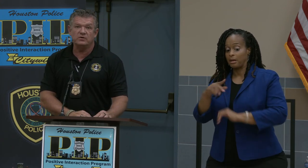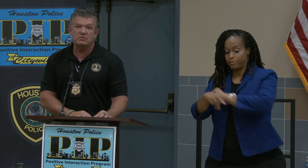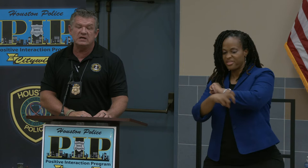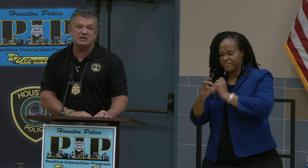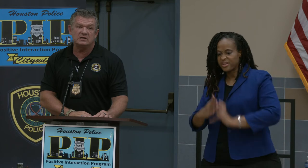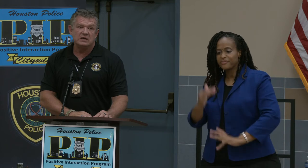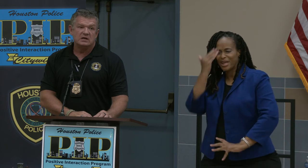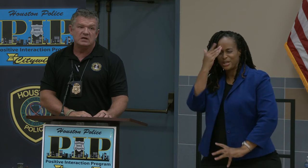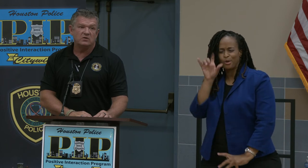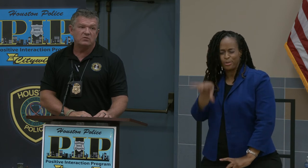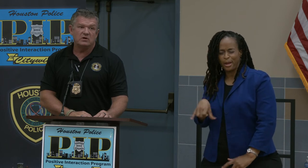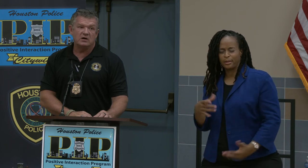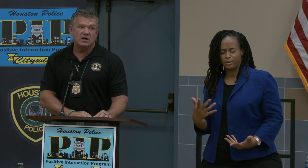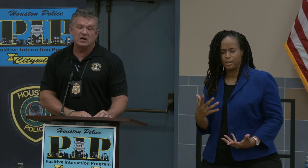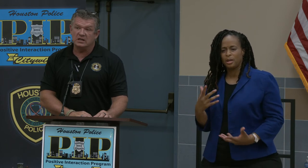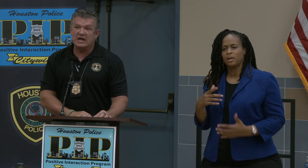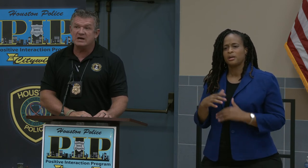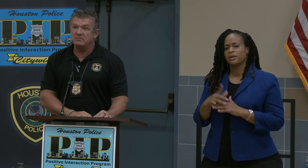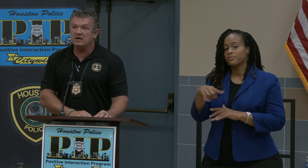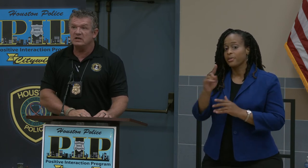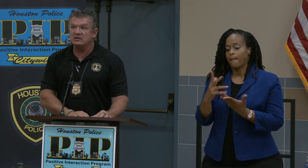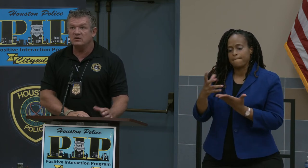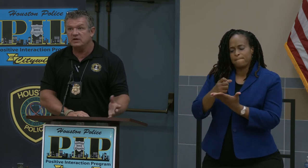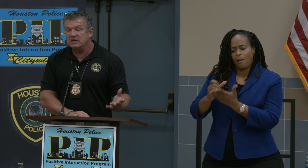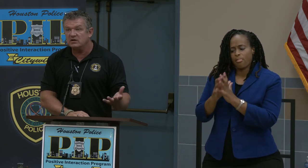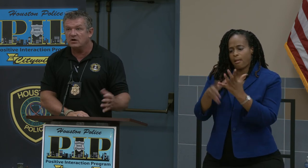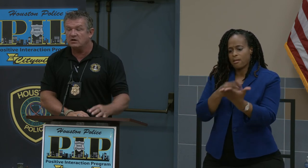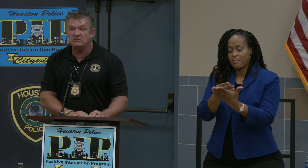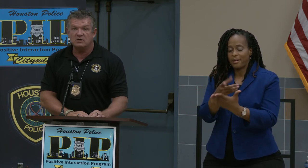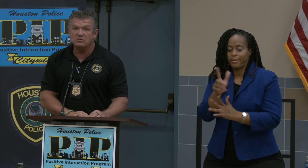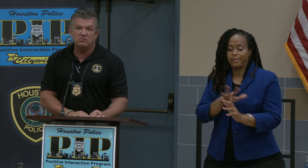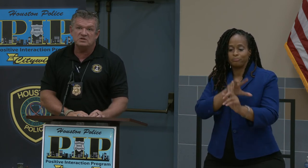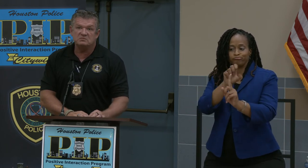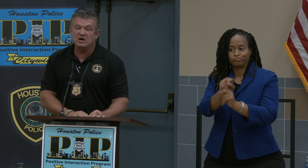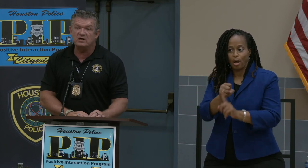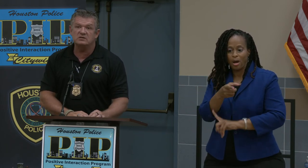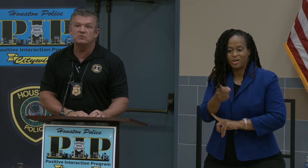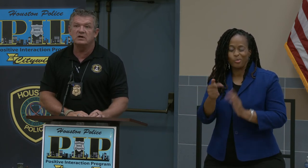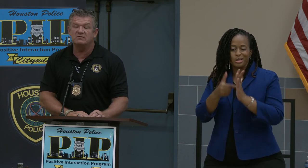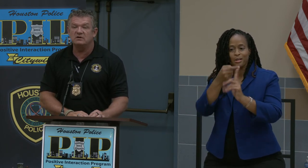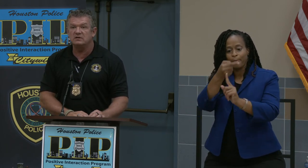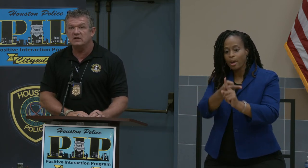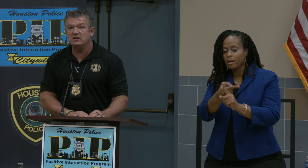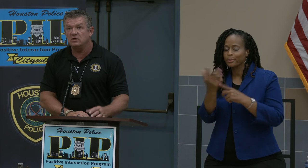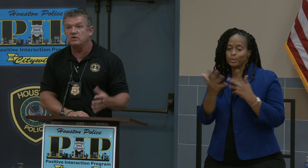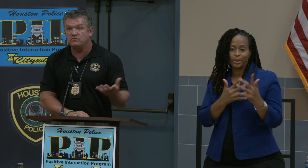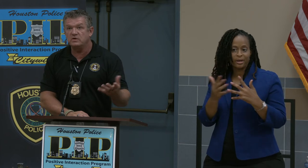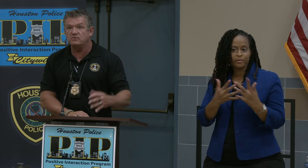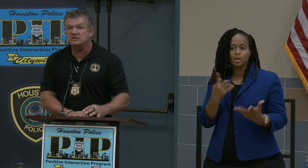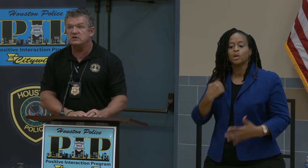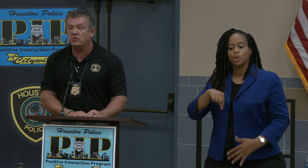They are making a lot of money and they get caught once a month or whatever, and we've arrested quite